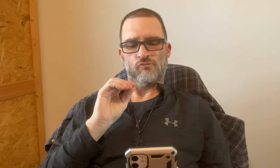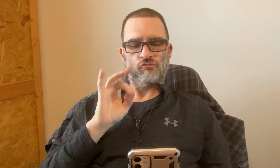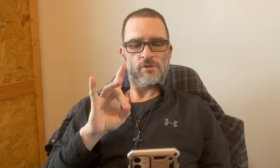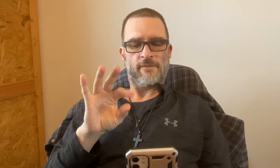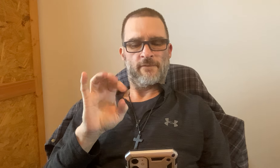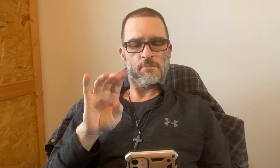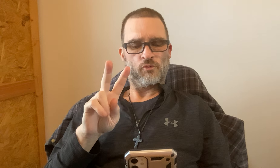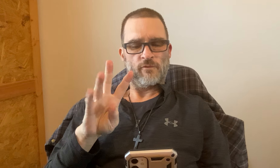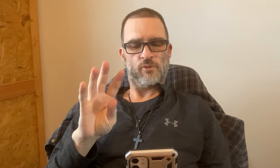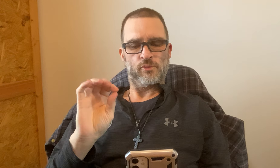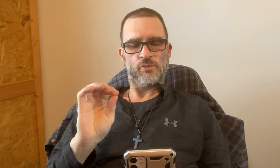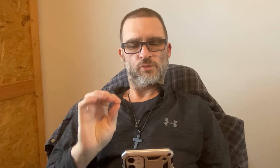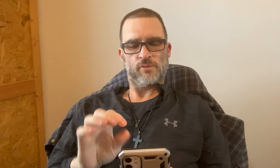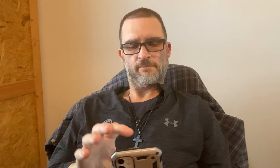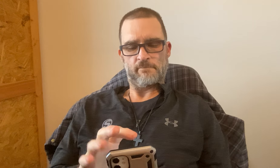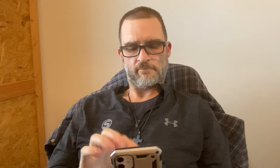I only see different events - nothing related to February 24th.